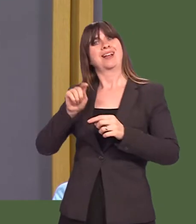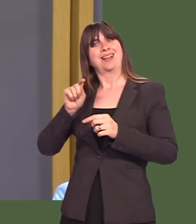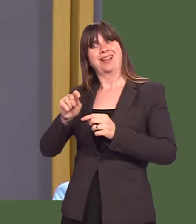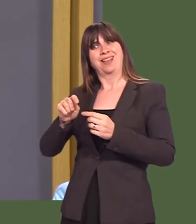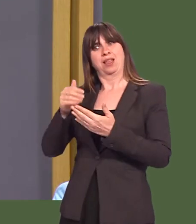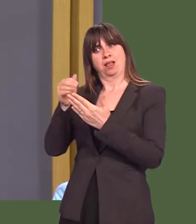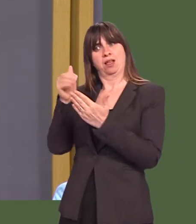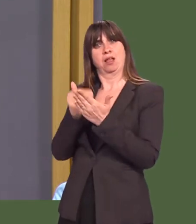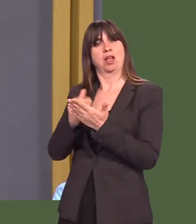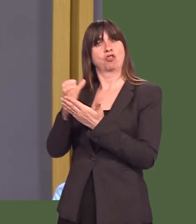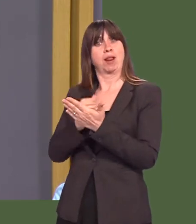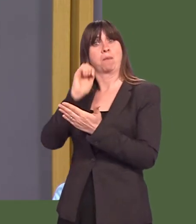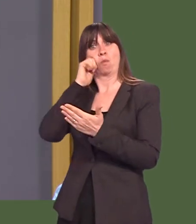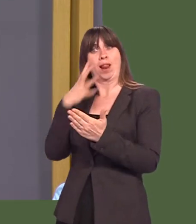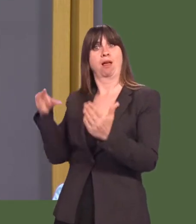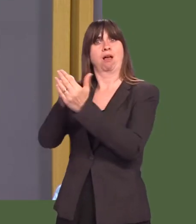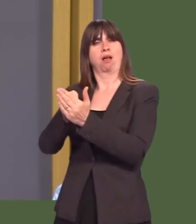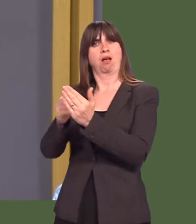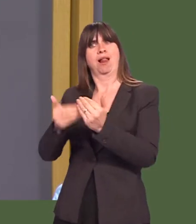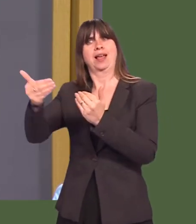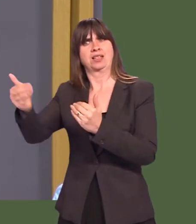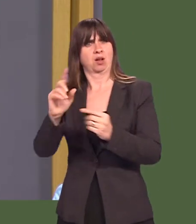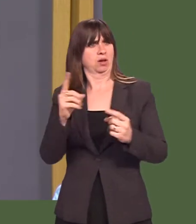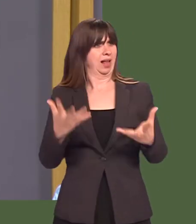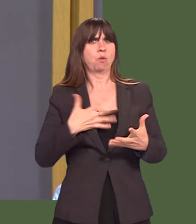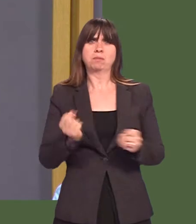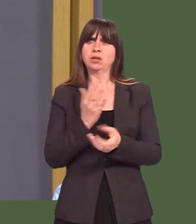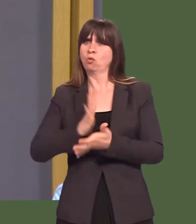So, would you consider, First Minister, what interim measures you can put in place to ensure